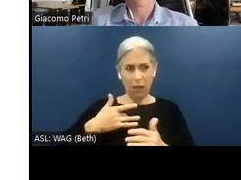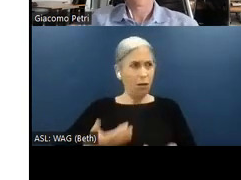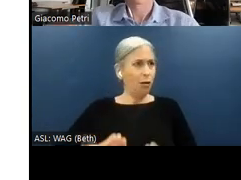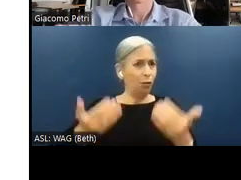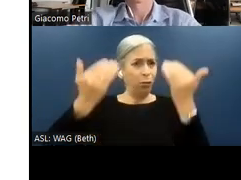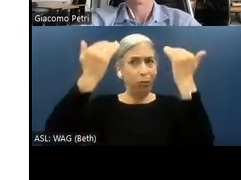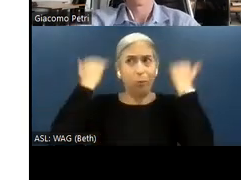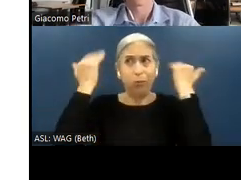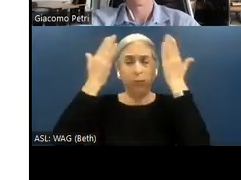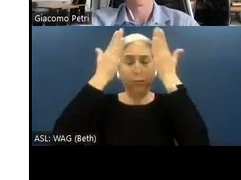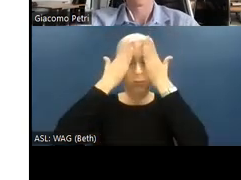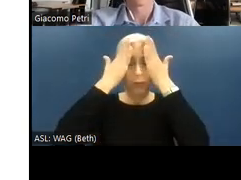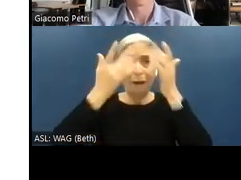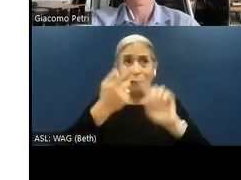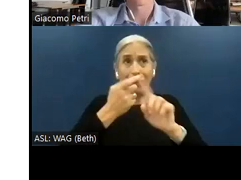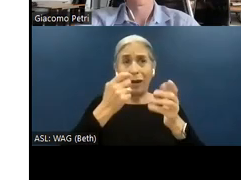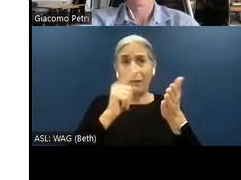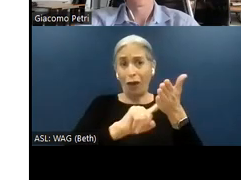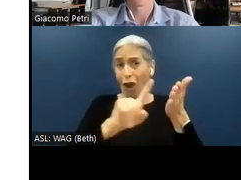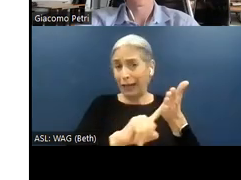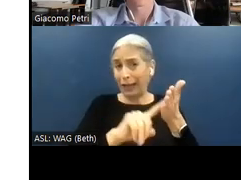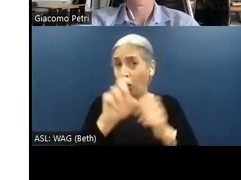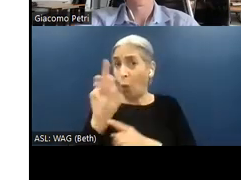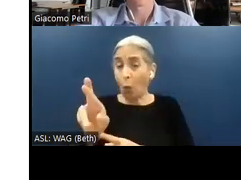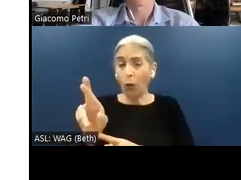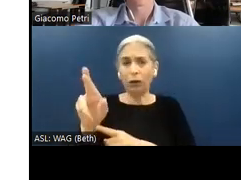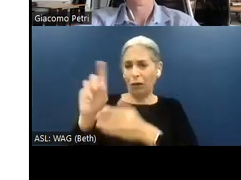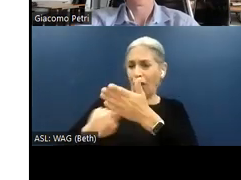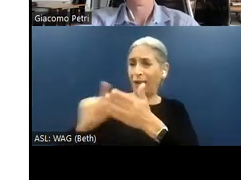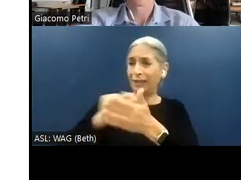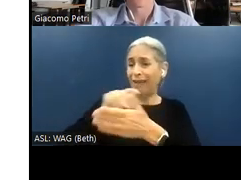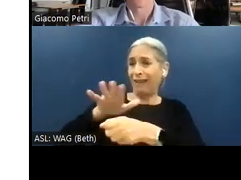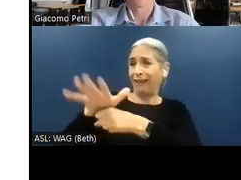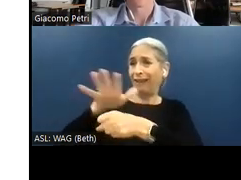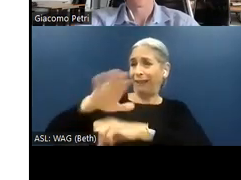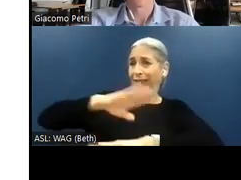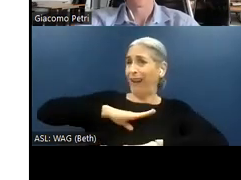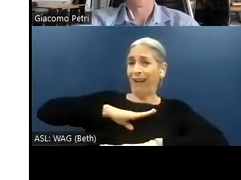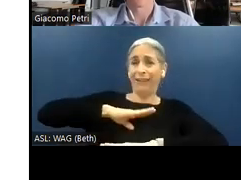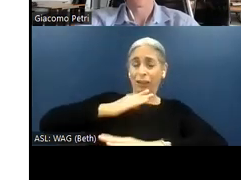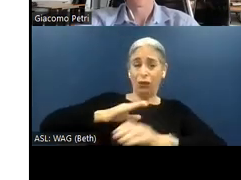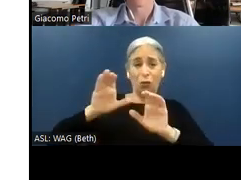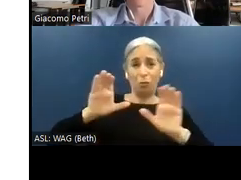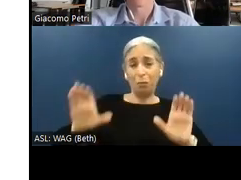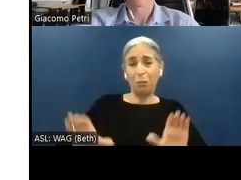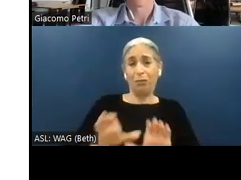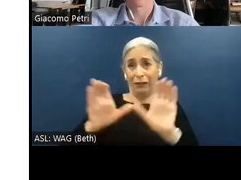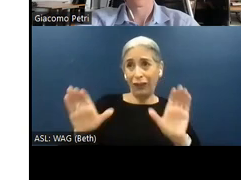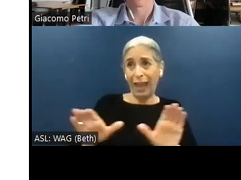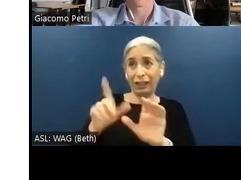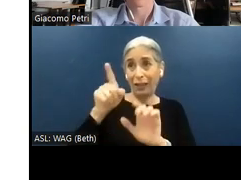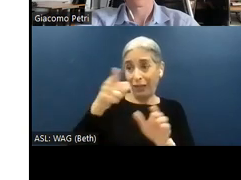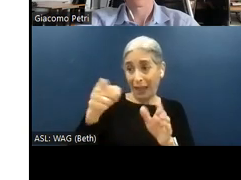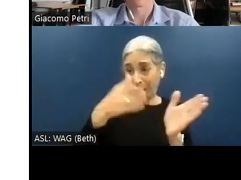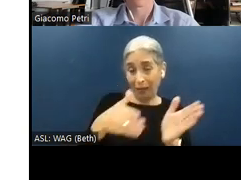of the audit. Or the audit was not enough to perform the actions that they planned to